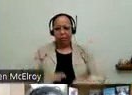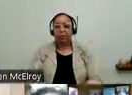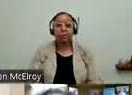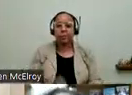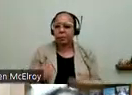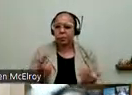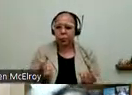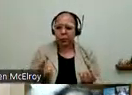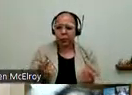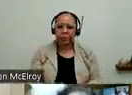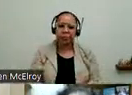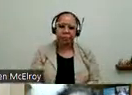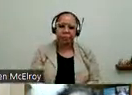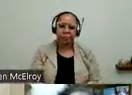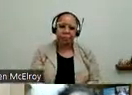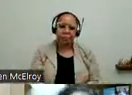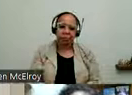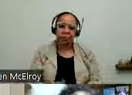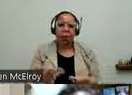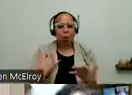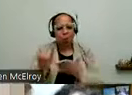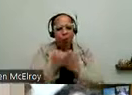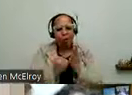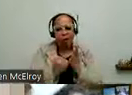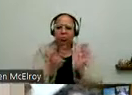cover a large portion of that wall. And what we are doing is -- I feel it